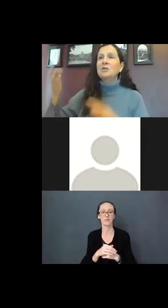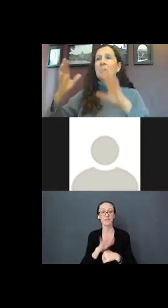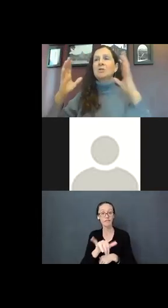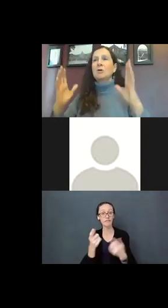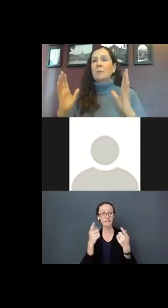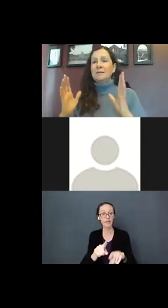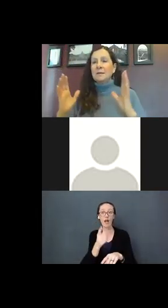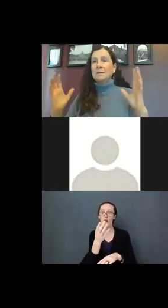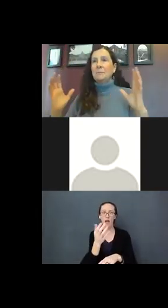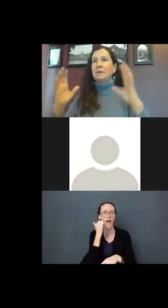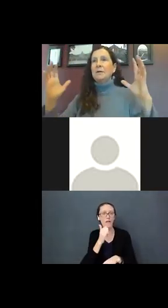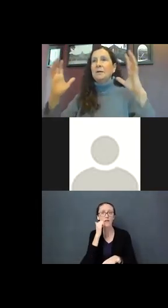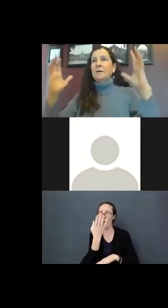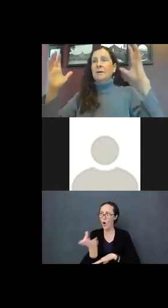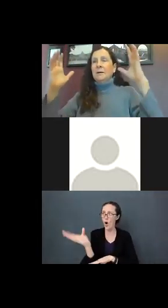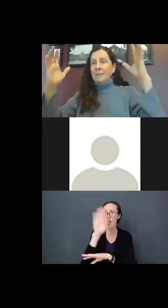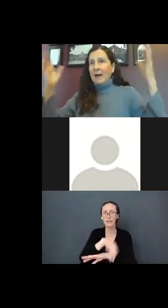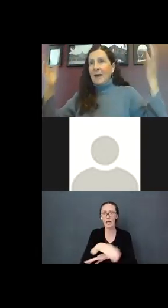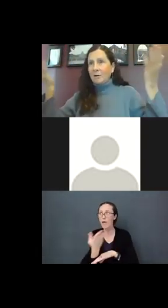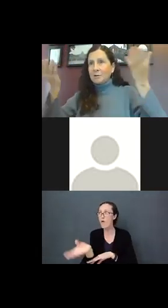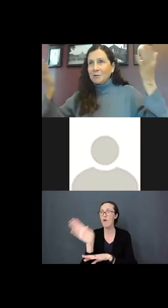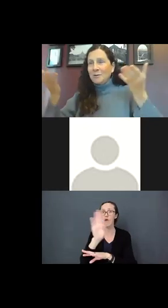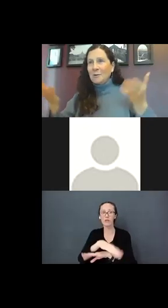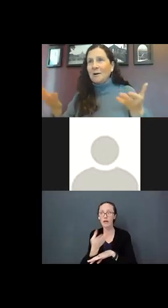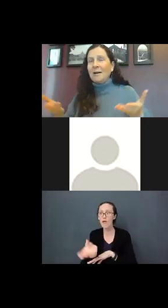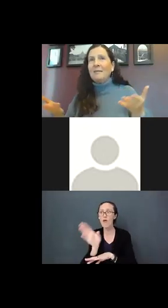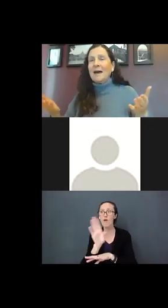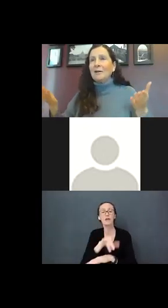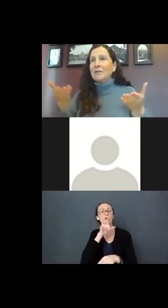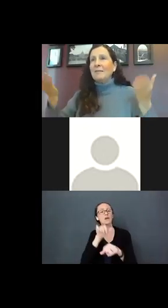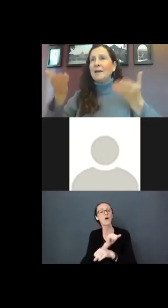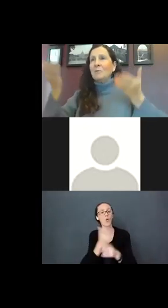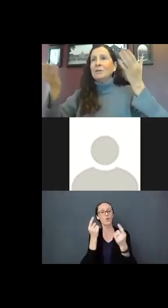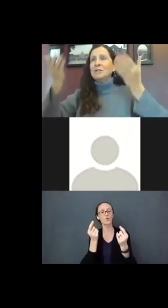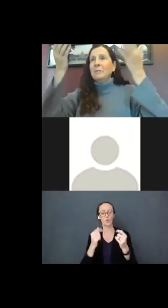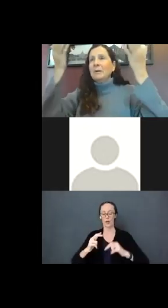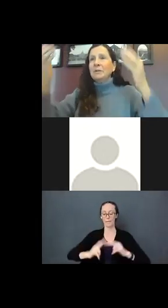structure. You are basically building a house or a ladder for that language to be built on.